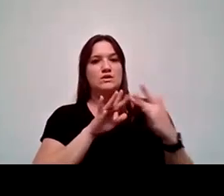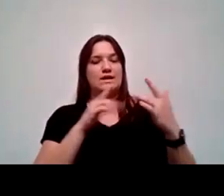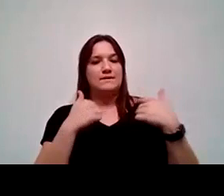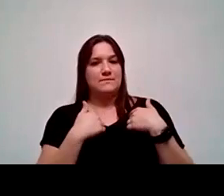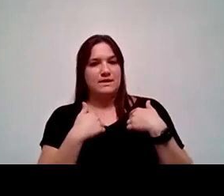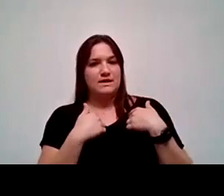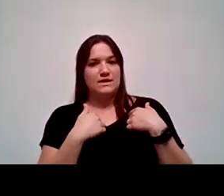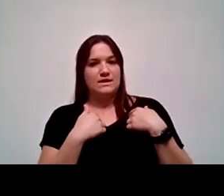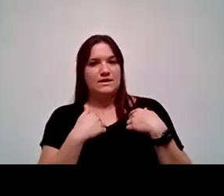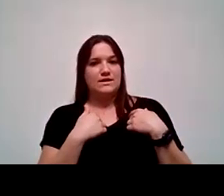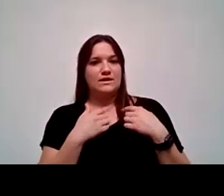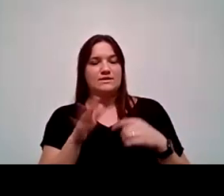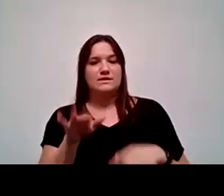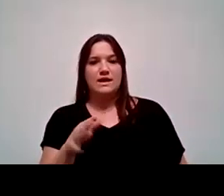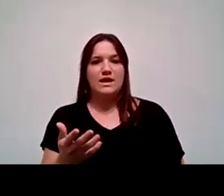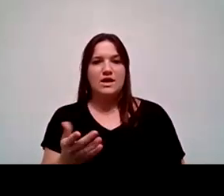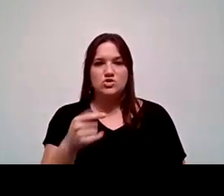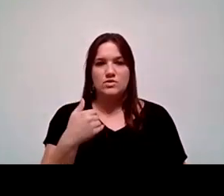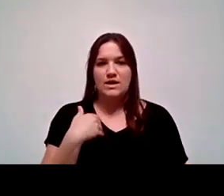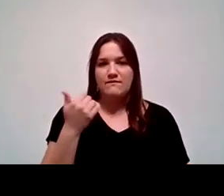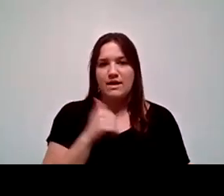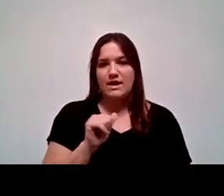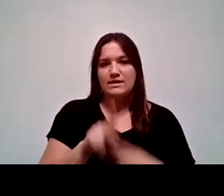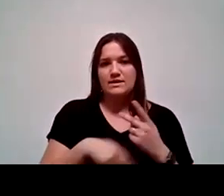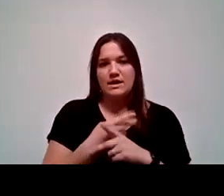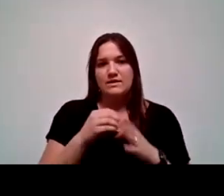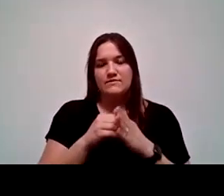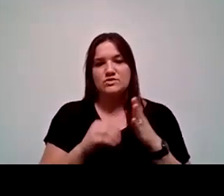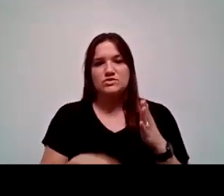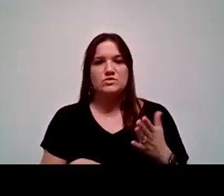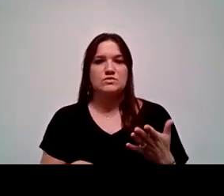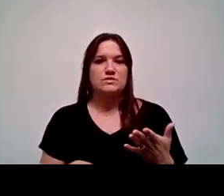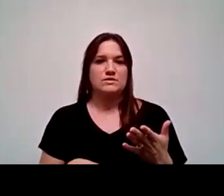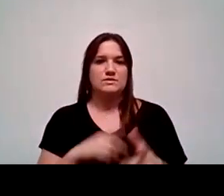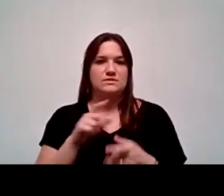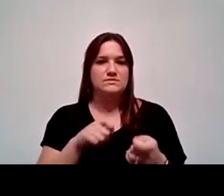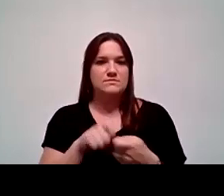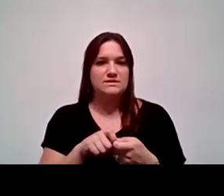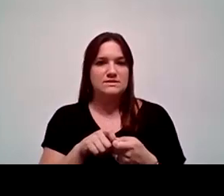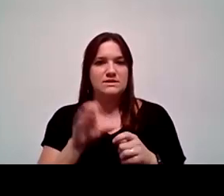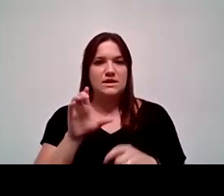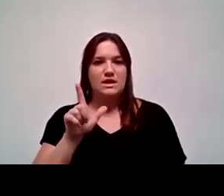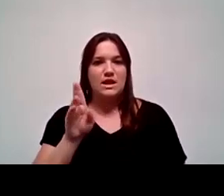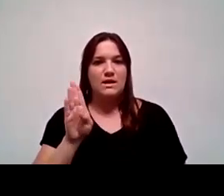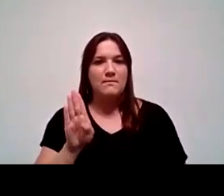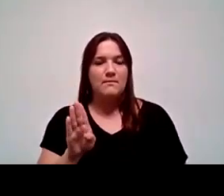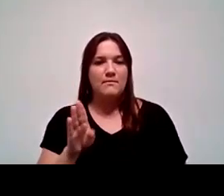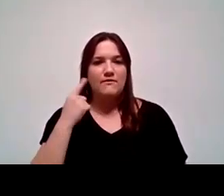and a couple of our deans and said, Do you have any kind of student specific club for Hispanic students?